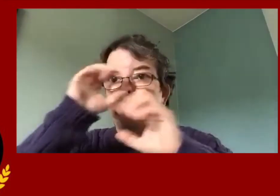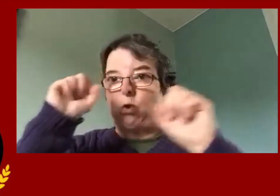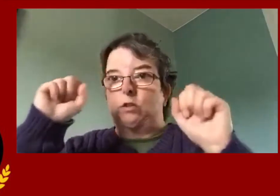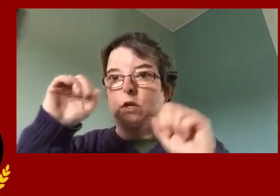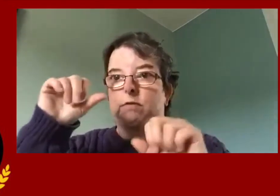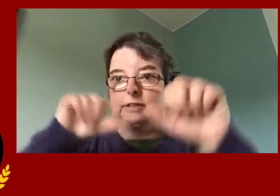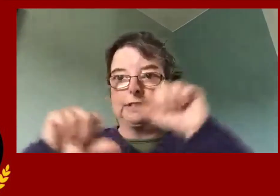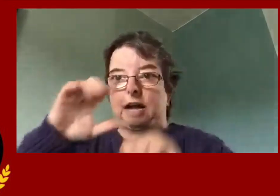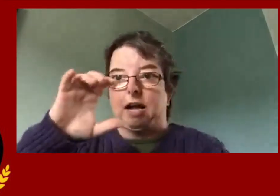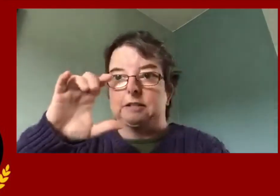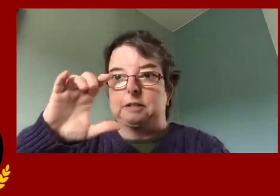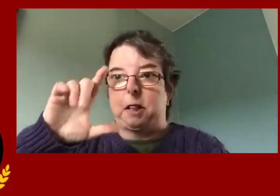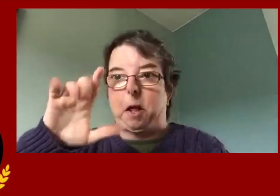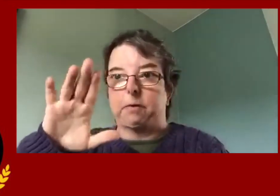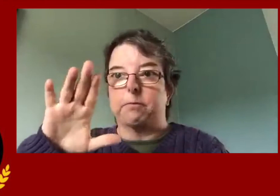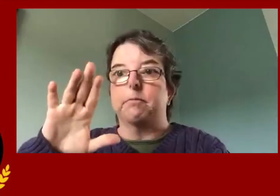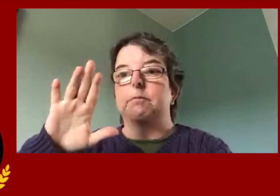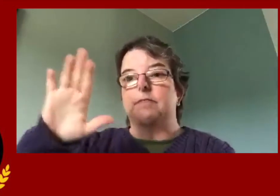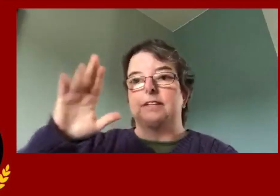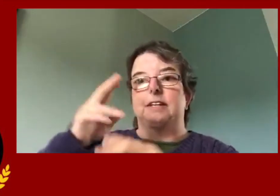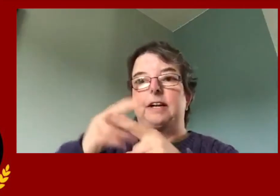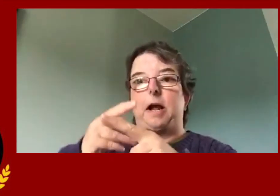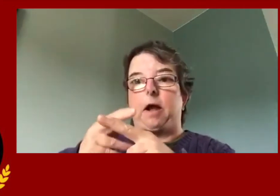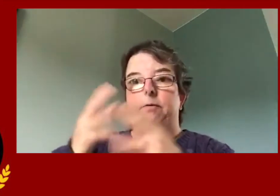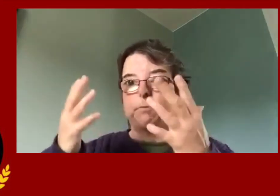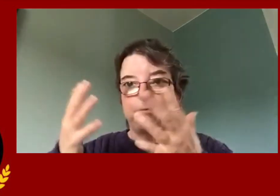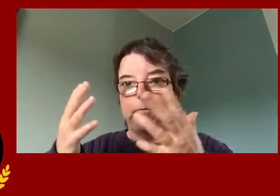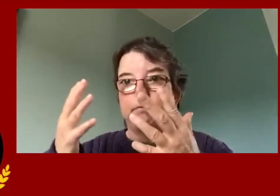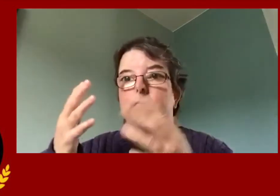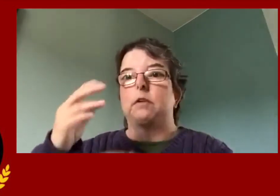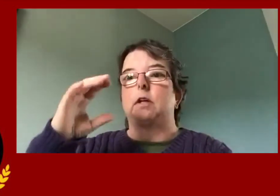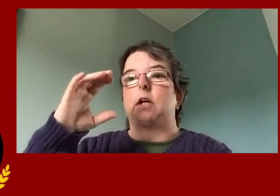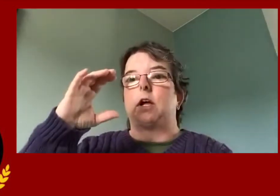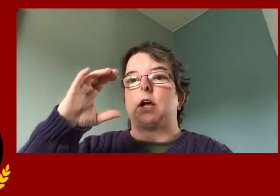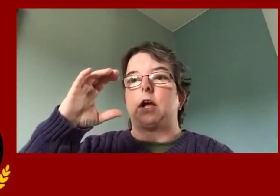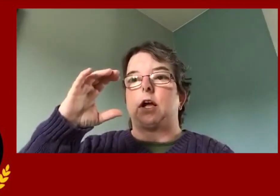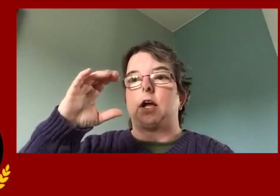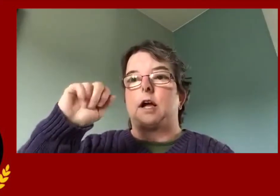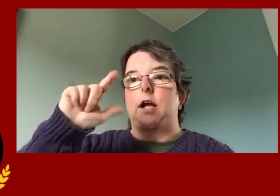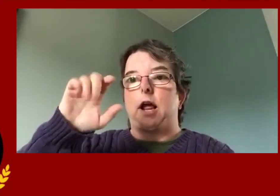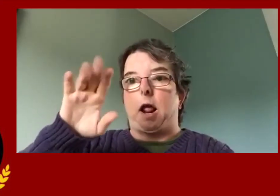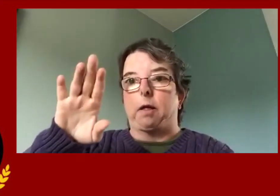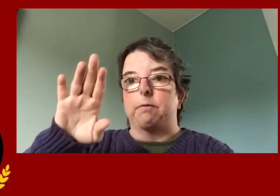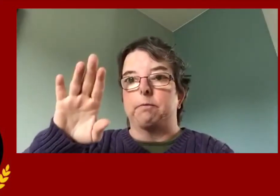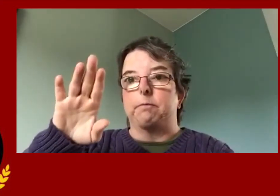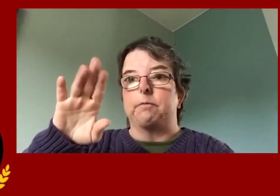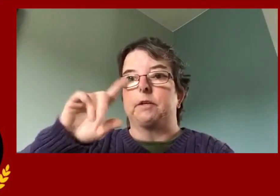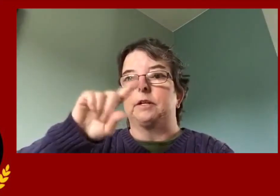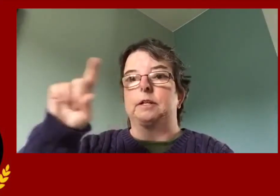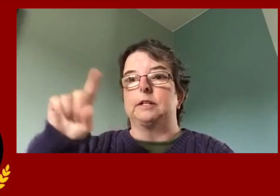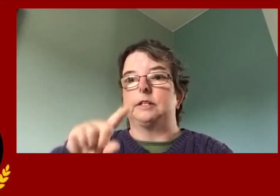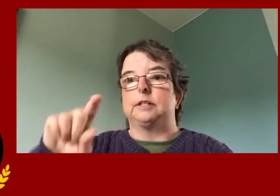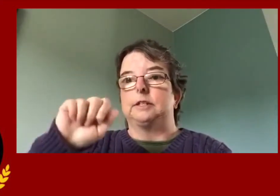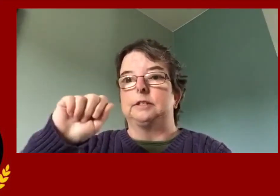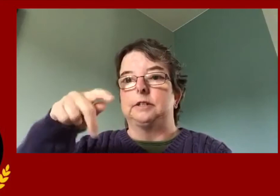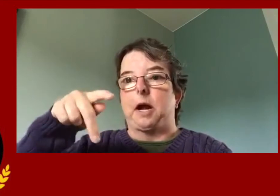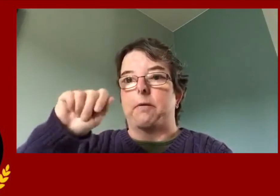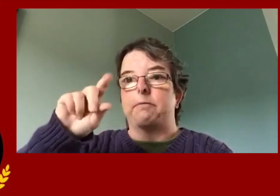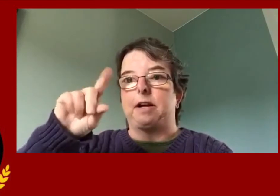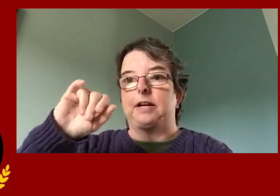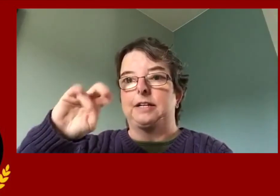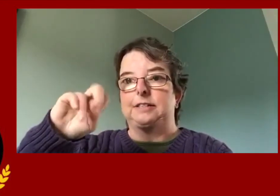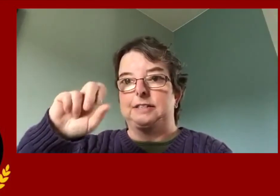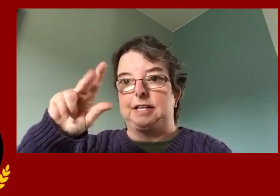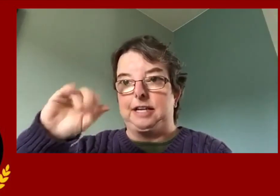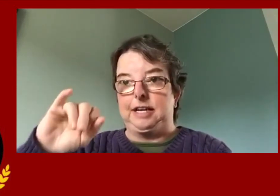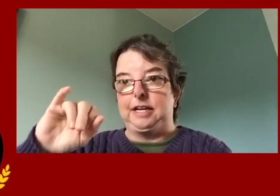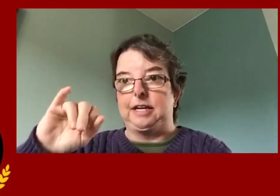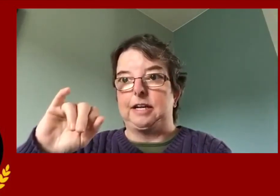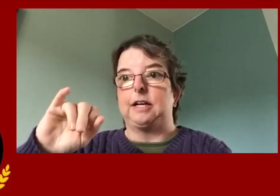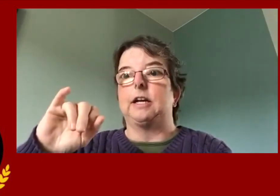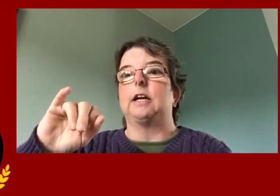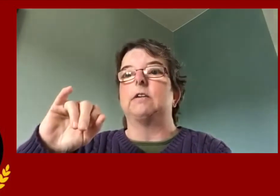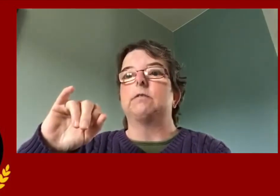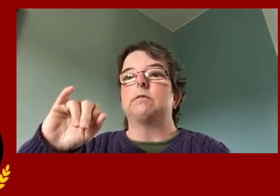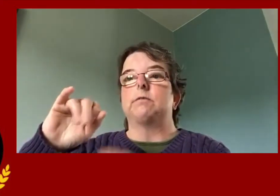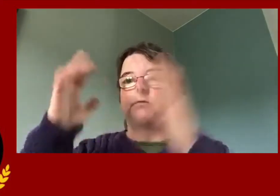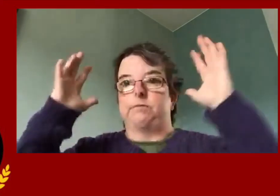The first one is the president of the Science Club and his name is Caleb Zapadinsky.